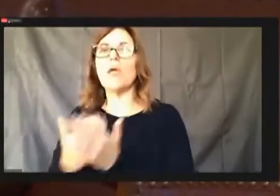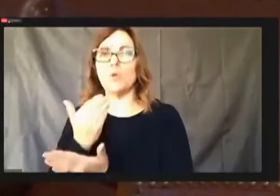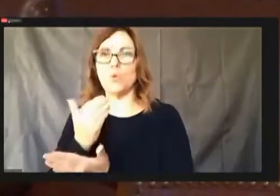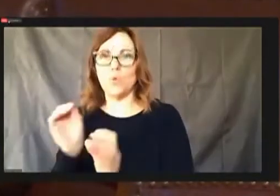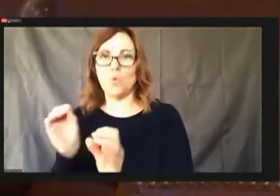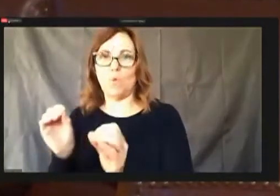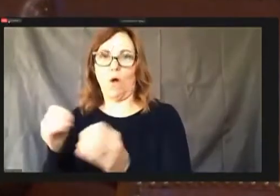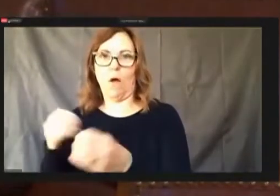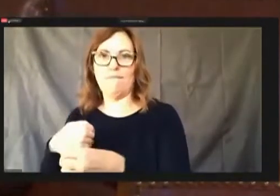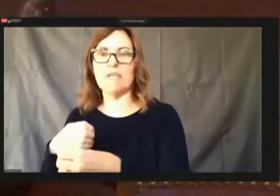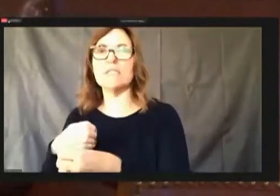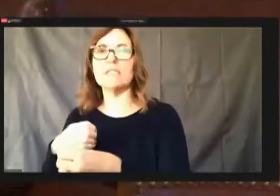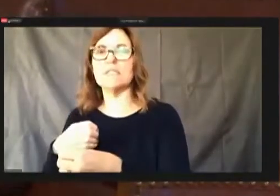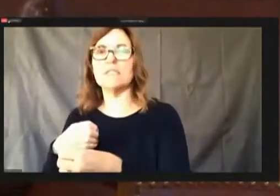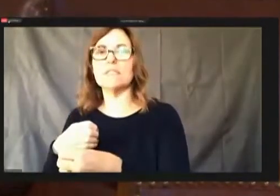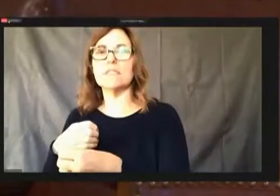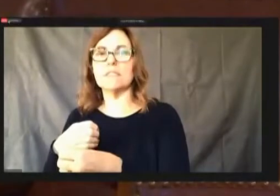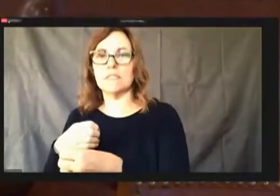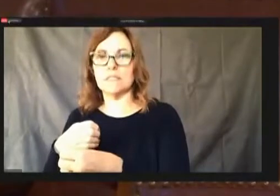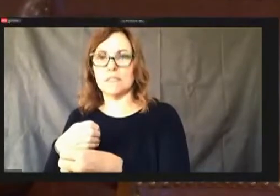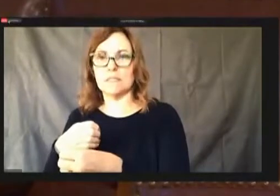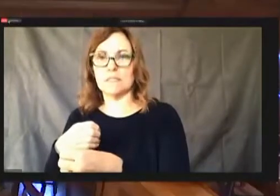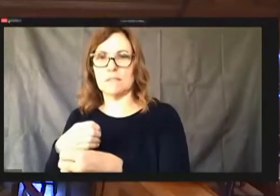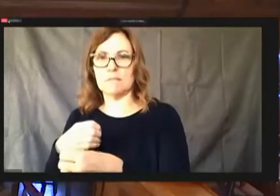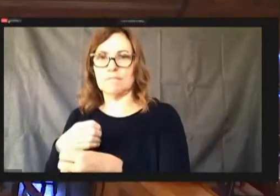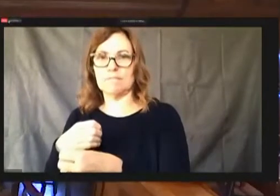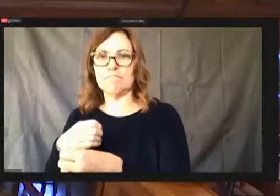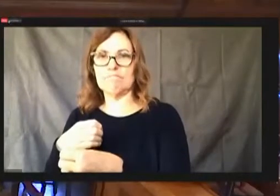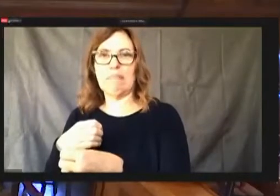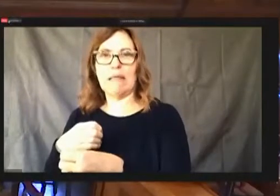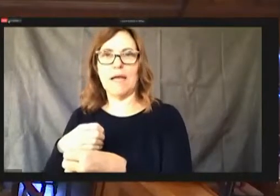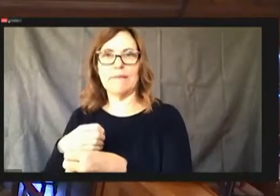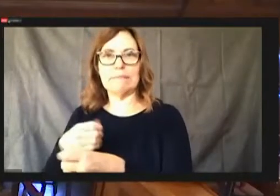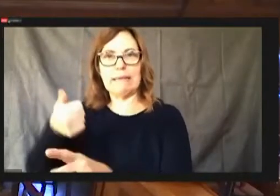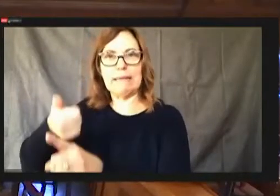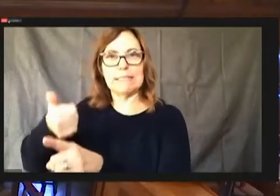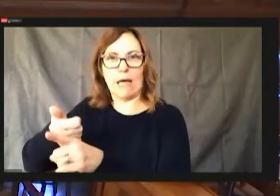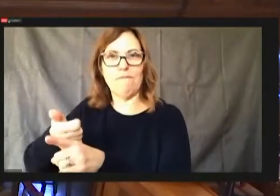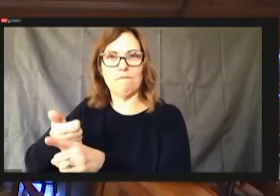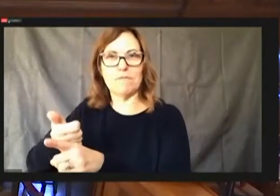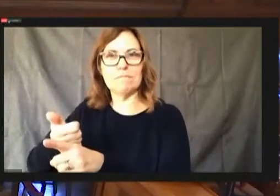but then what they would do they would have to send that person over as a nominee and